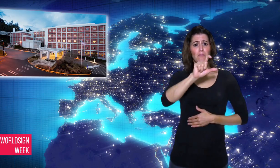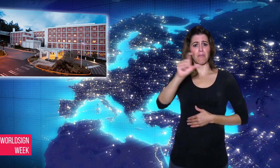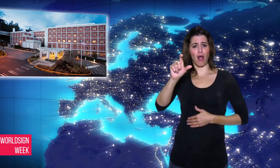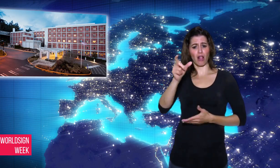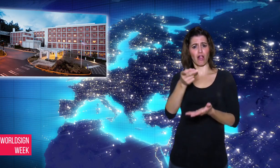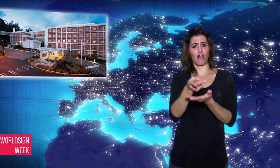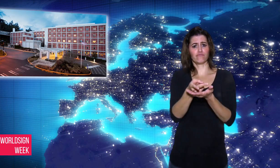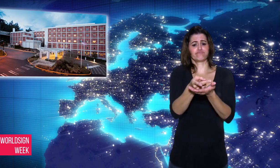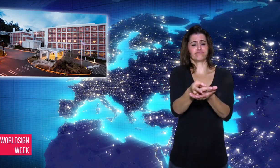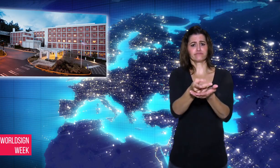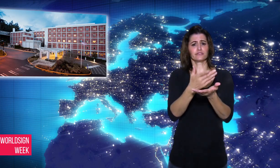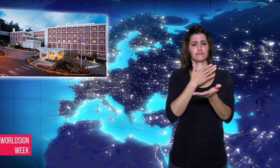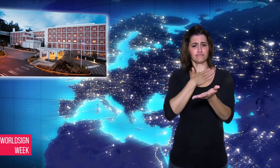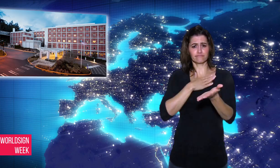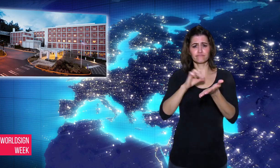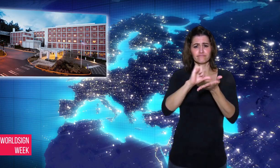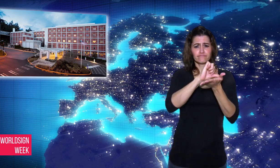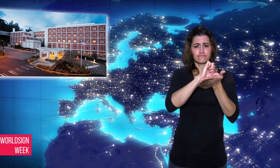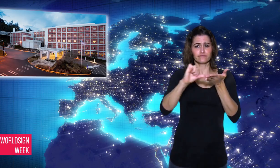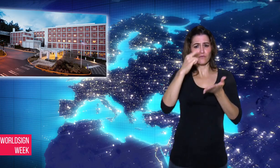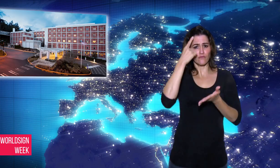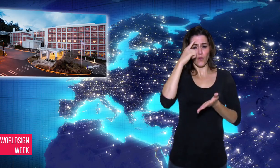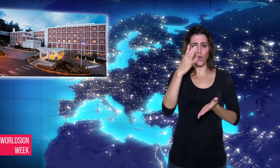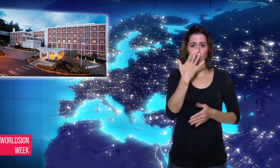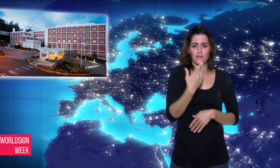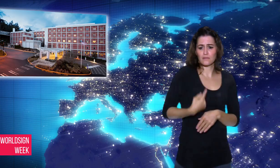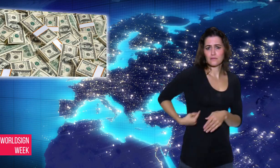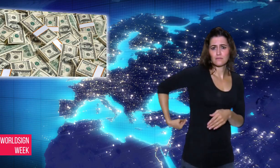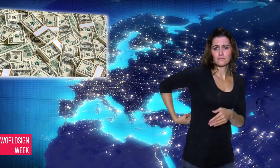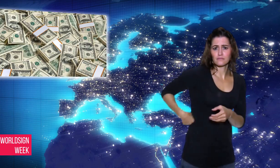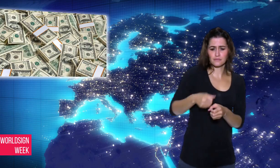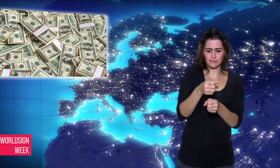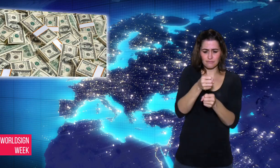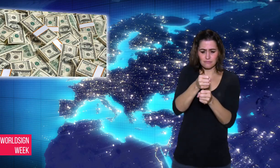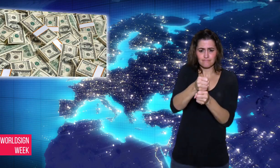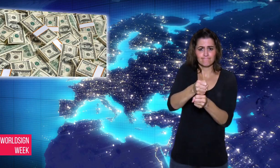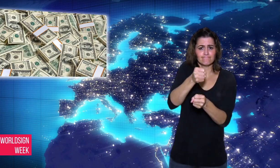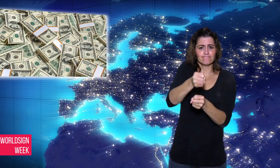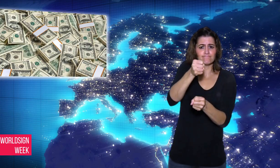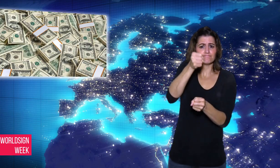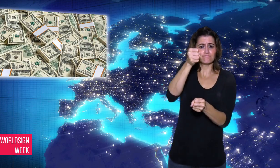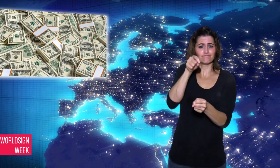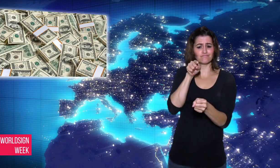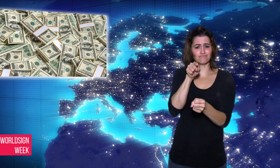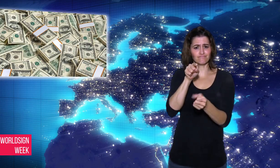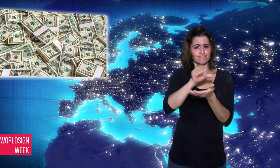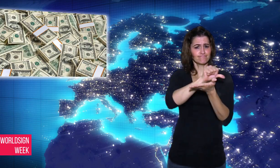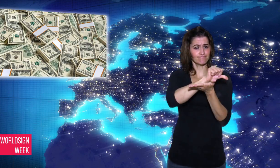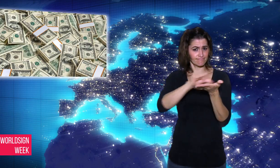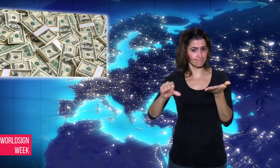The U.S. Attorney’s office say the